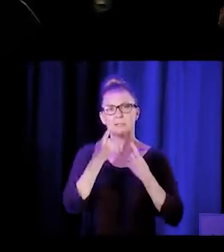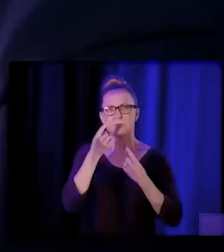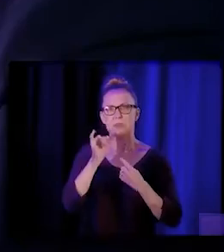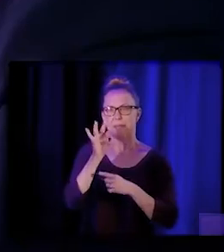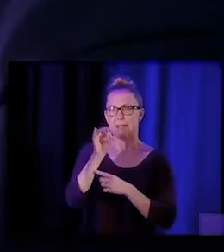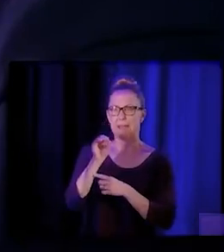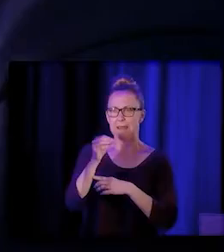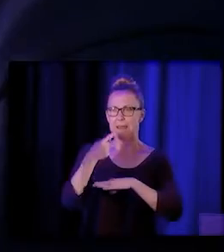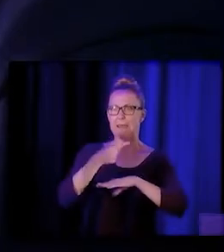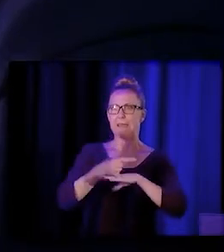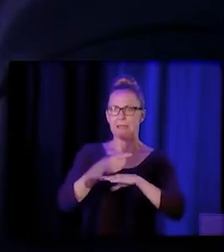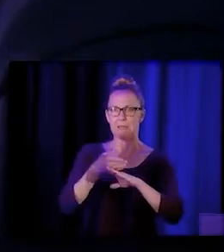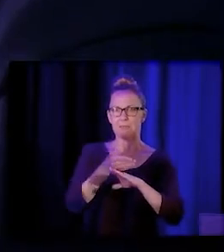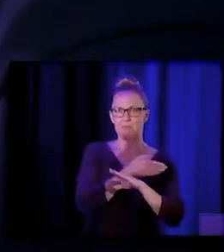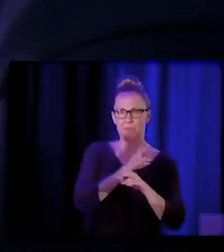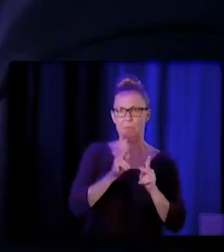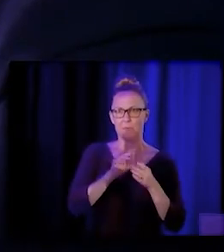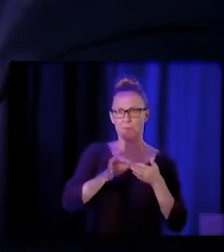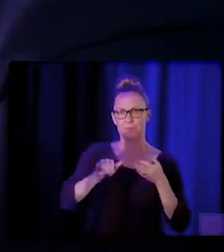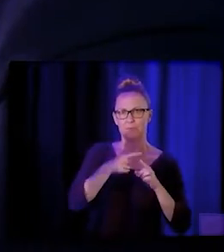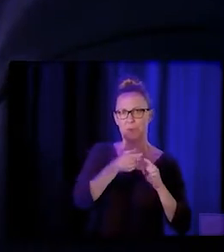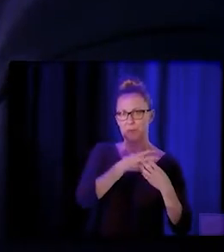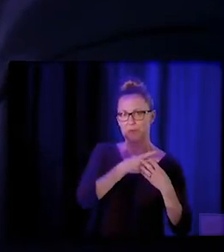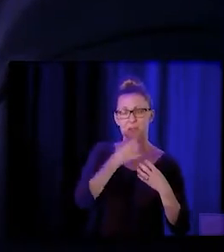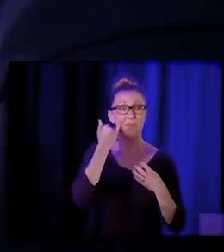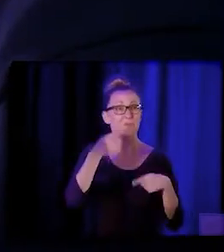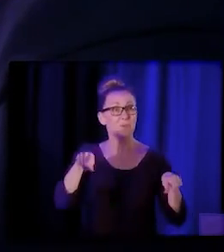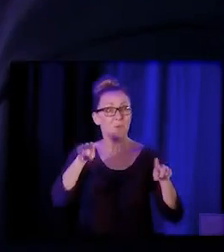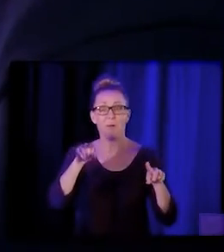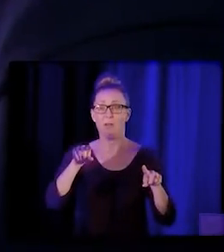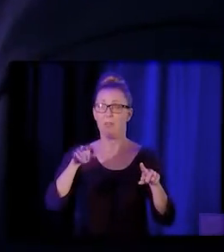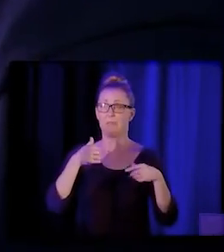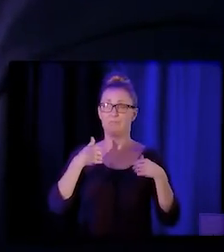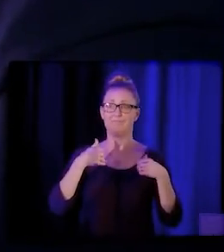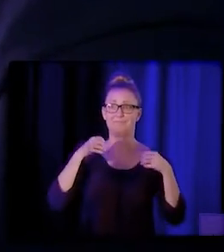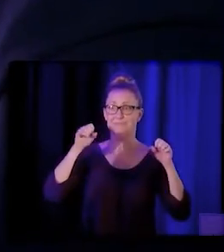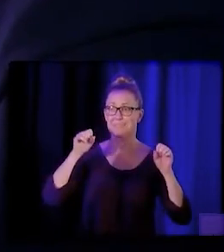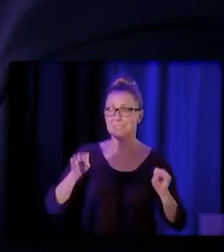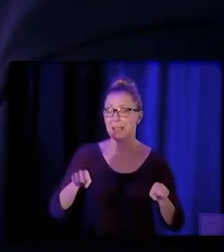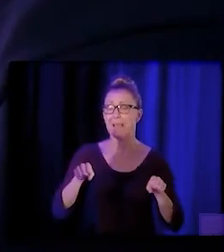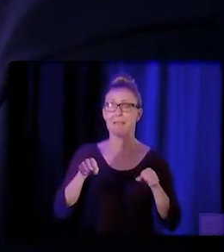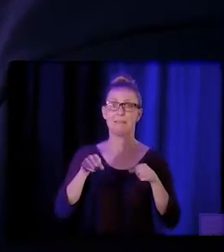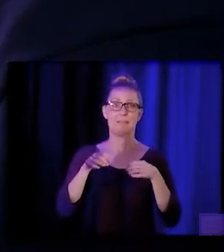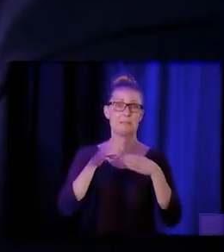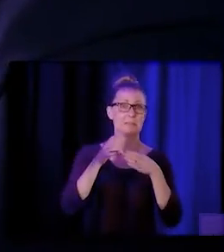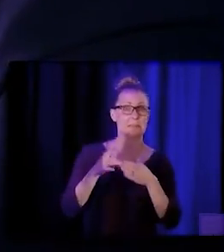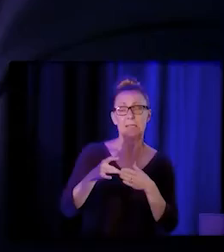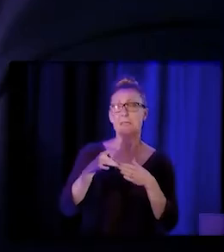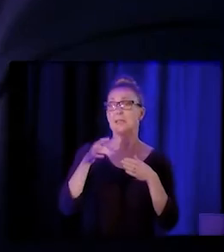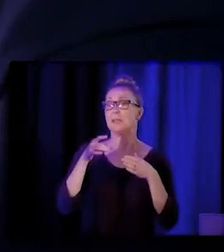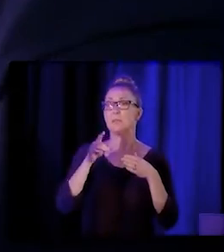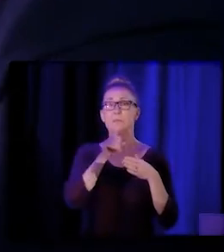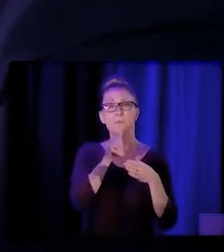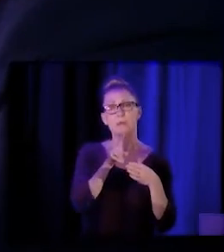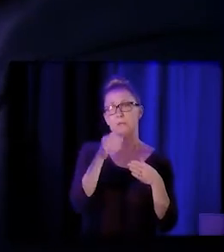please, you know, everyone in the room that has a say so and what that looks like, community, community, community.